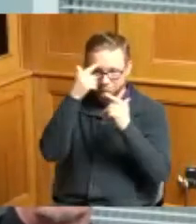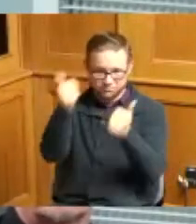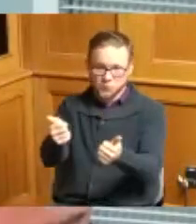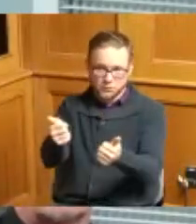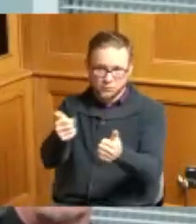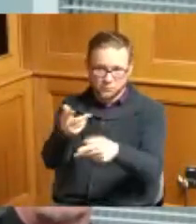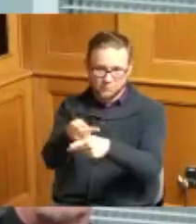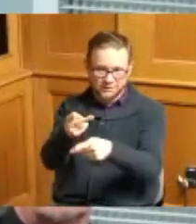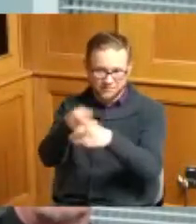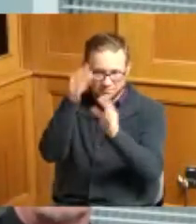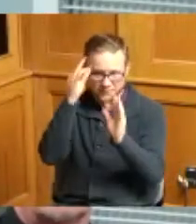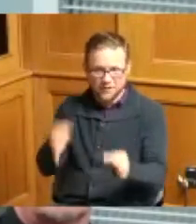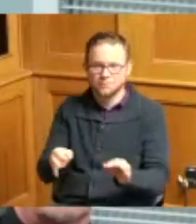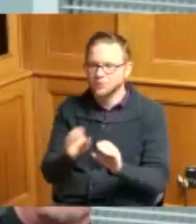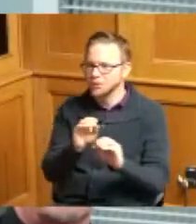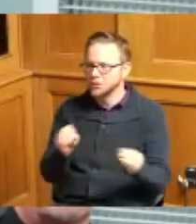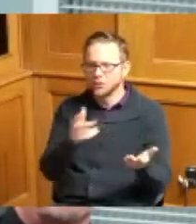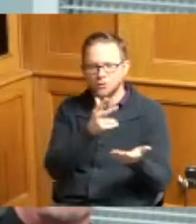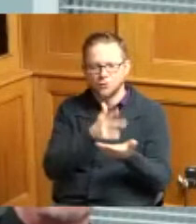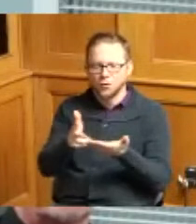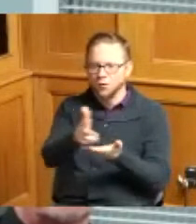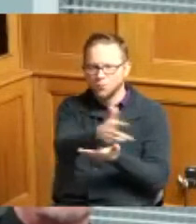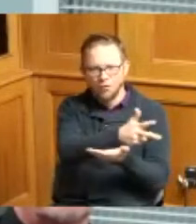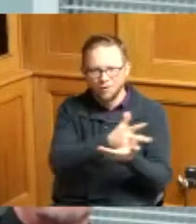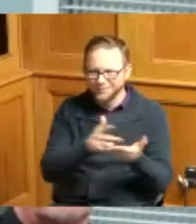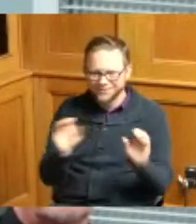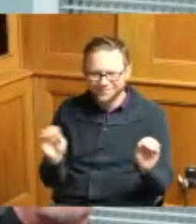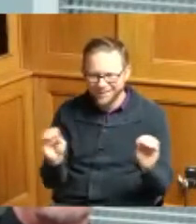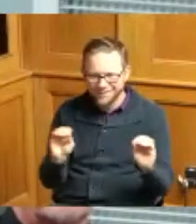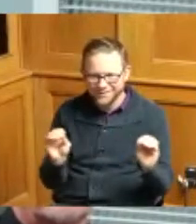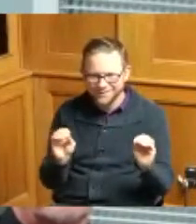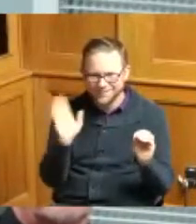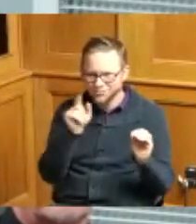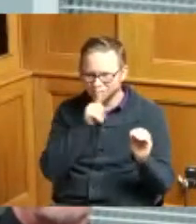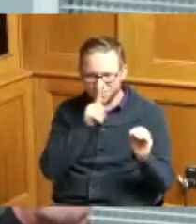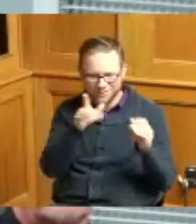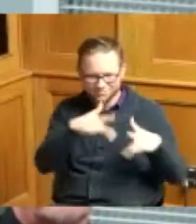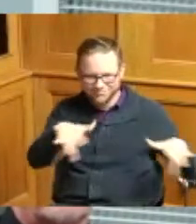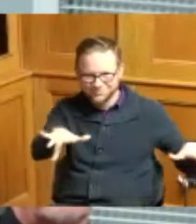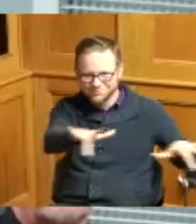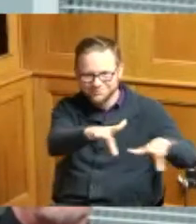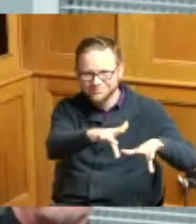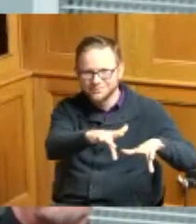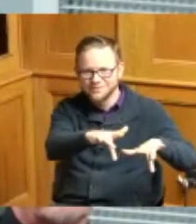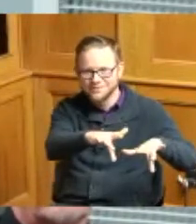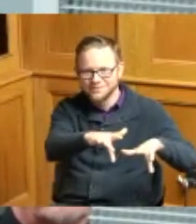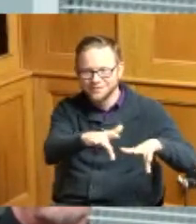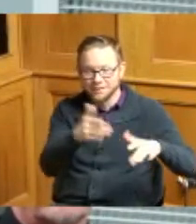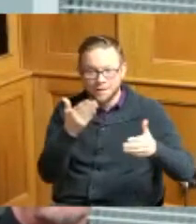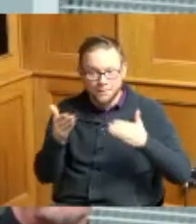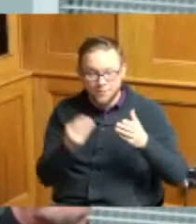no parking lot there's not going to be anything there hopefully maybe some plants for some bees